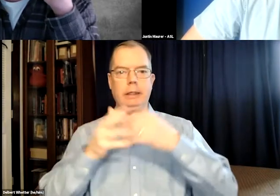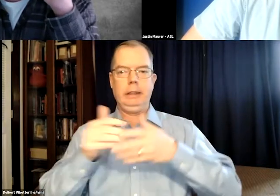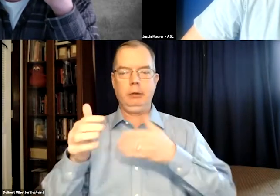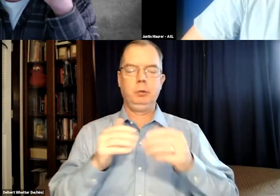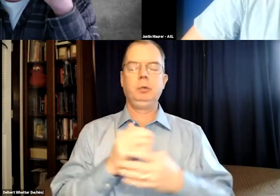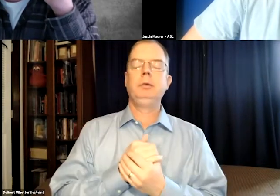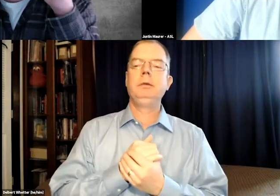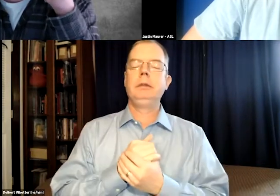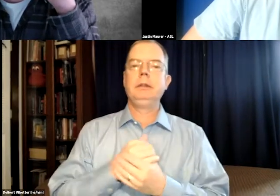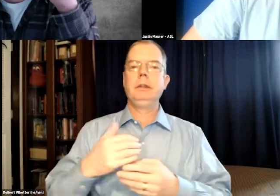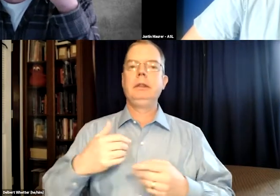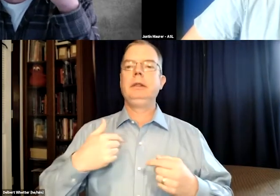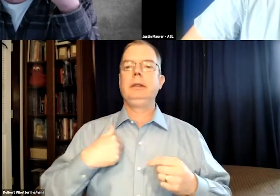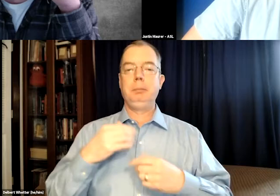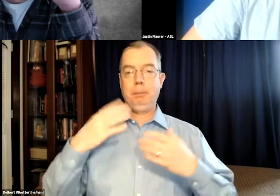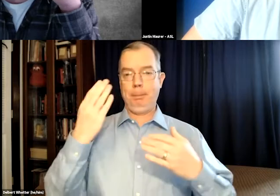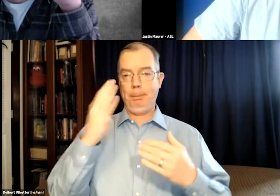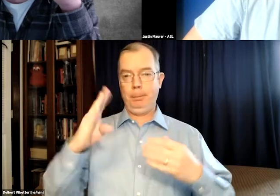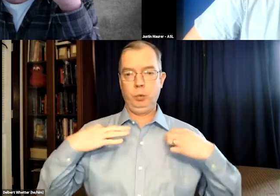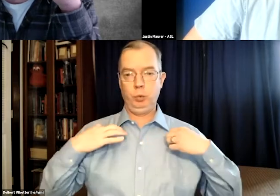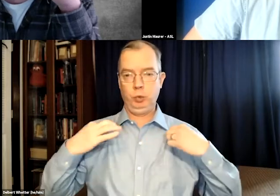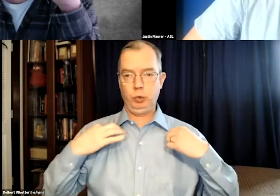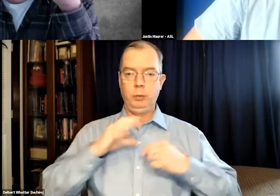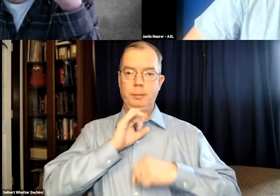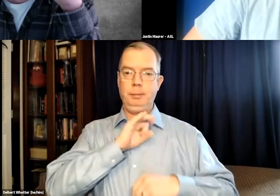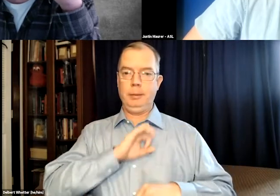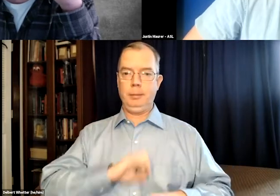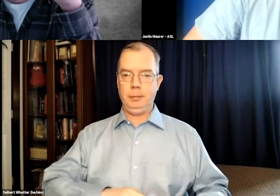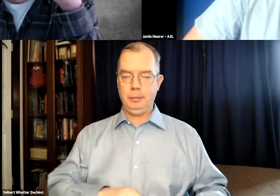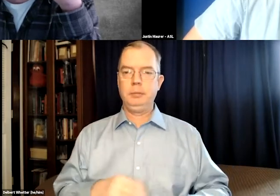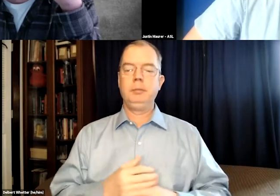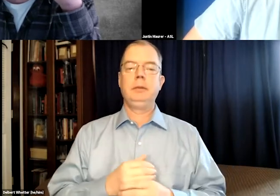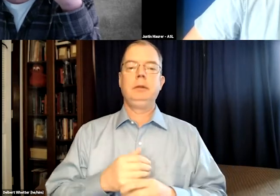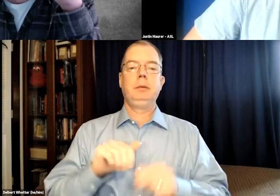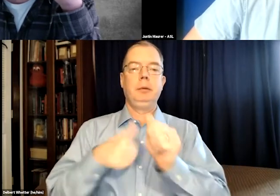and it's a mix with dirty blonde and gray. I'm wearing a blue shirt,